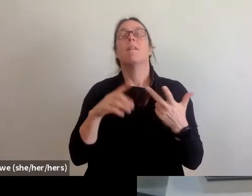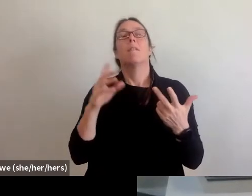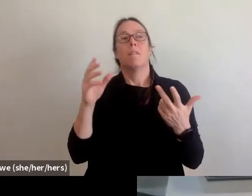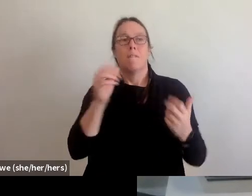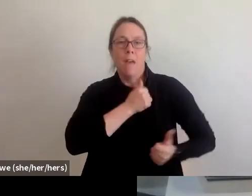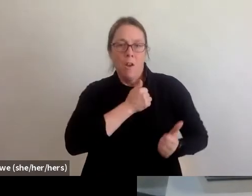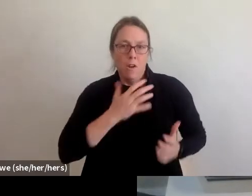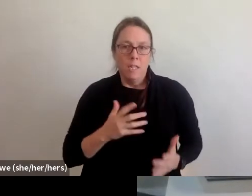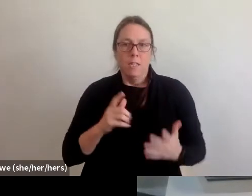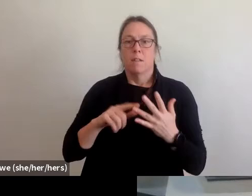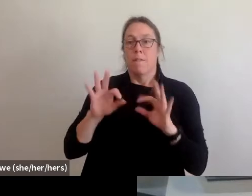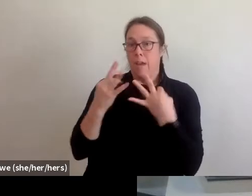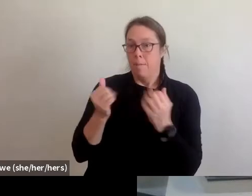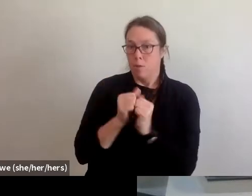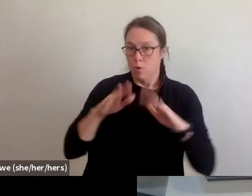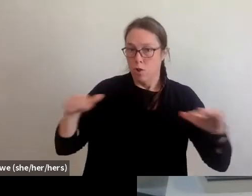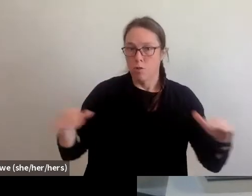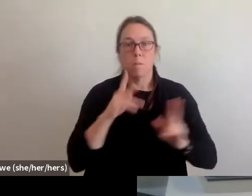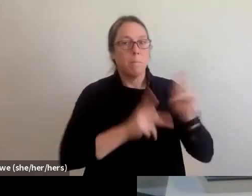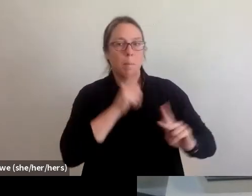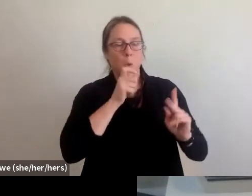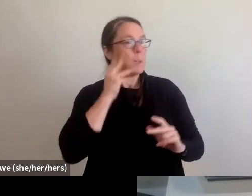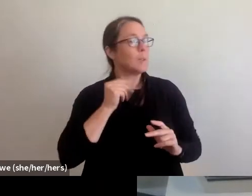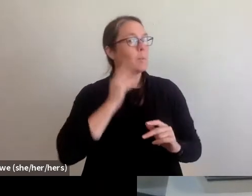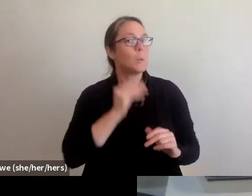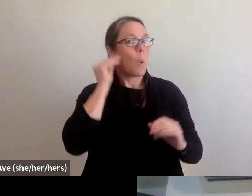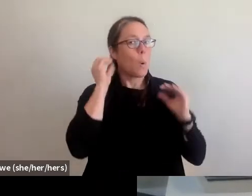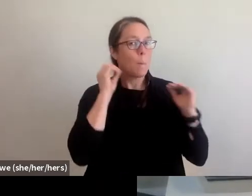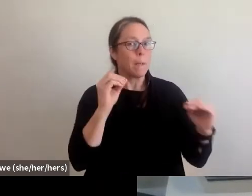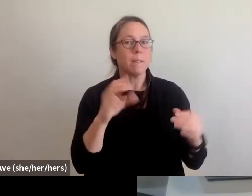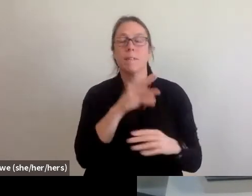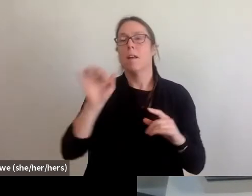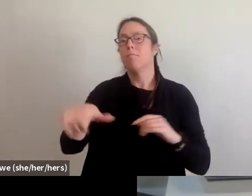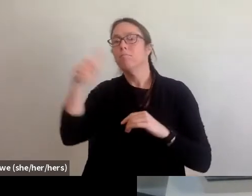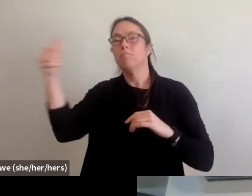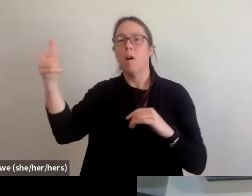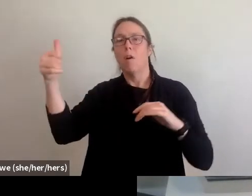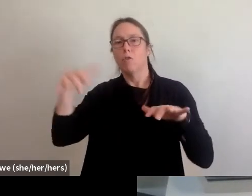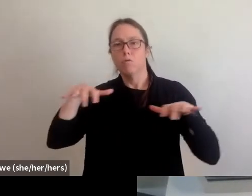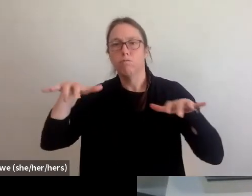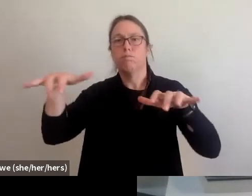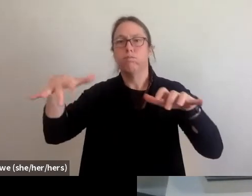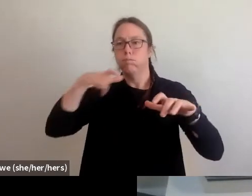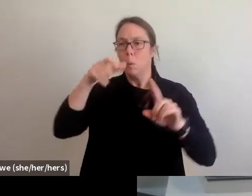people experiencing homelessness and other at-risk populations who are often the hardest hit